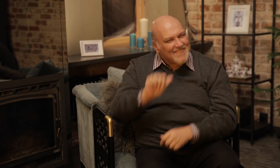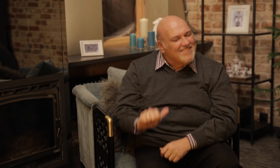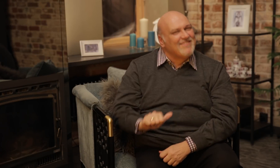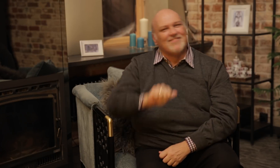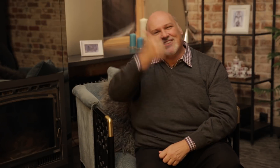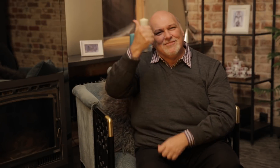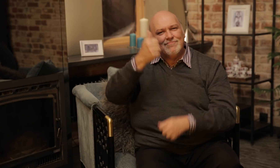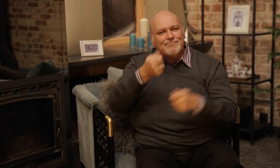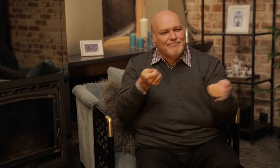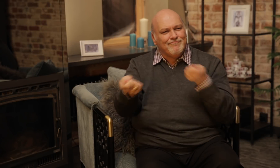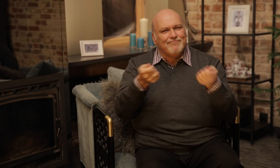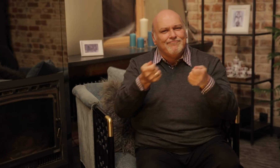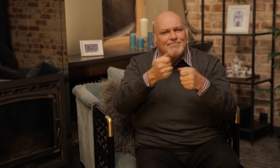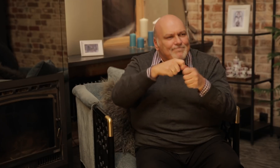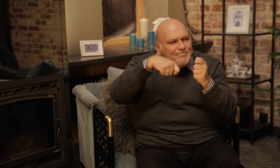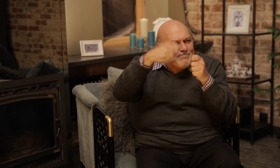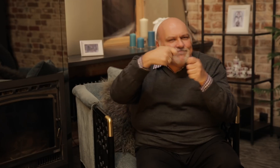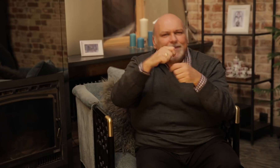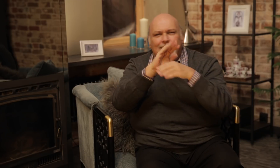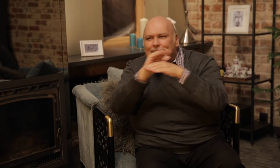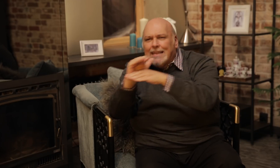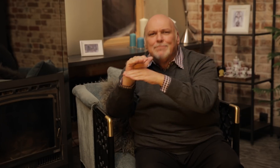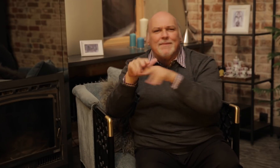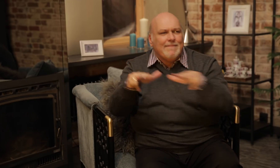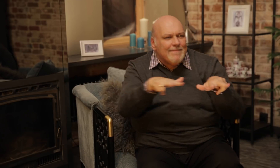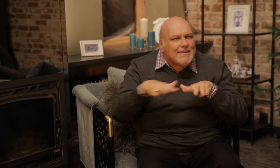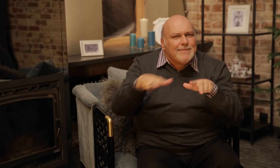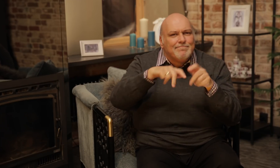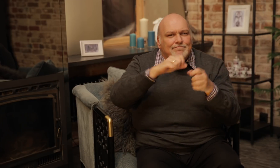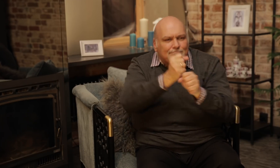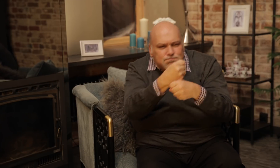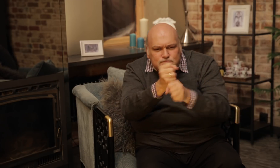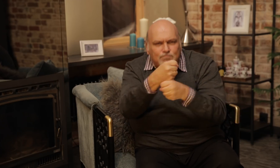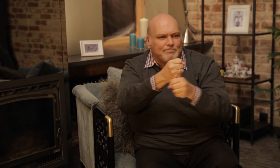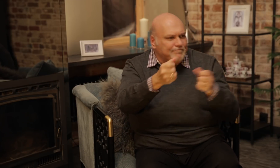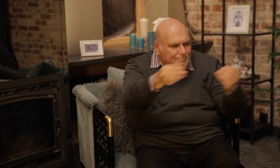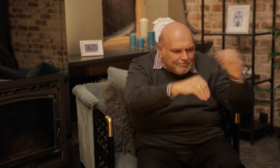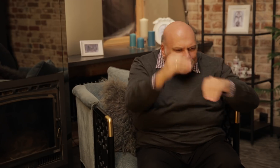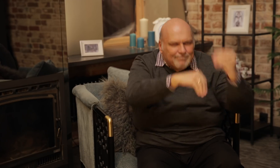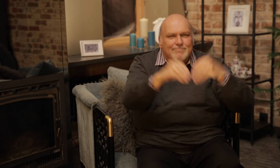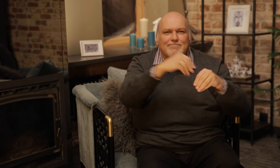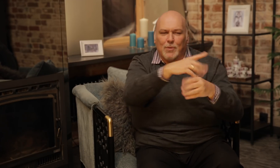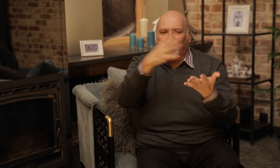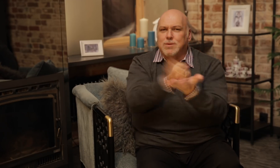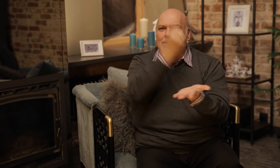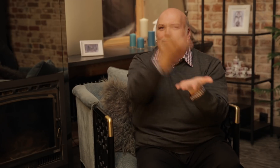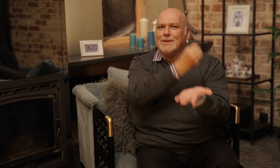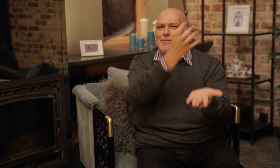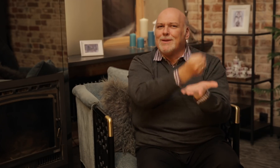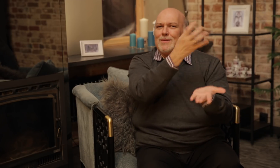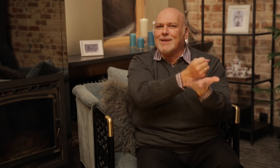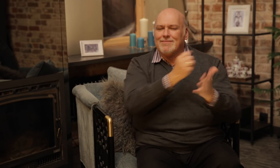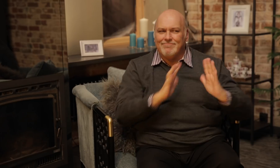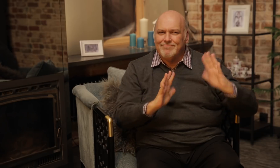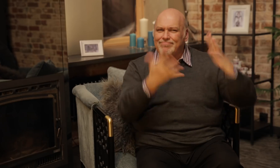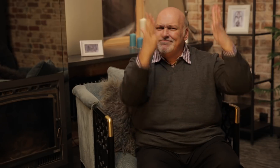Mary Lou was the first Deaf person involved in directing, producing and editing videos to receive recognition and awards for her work.